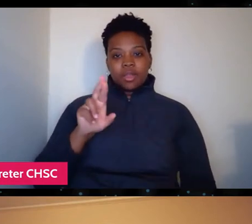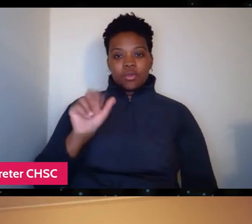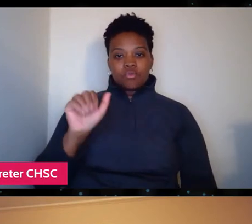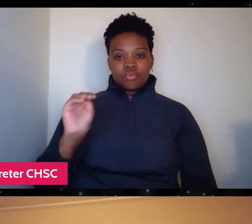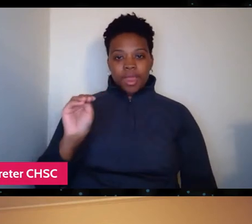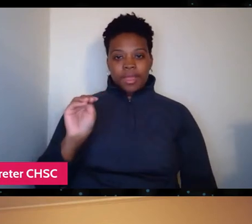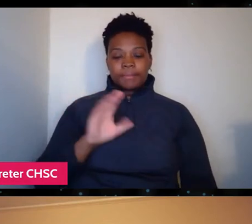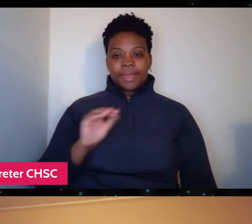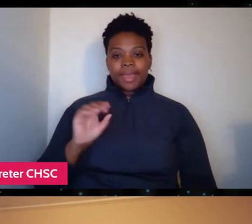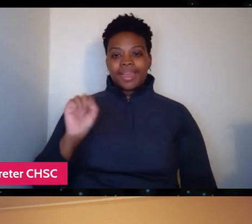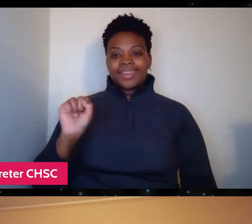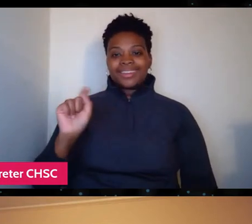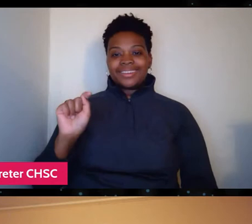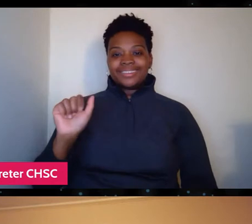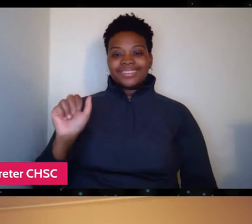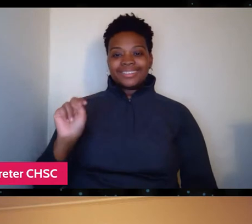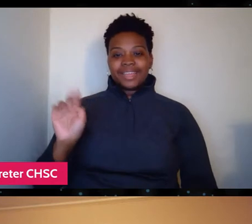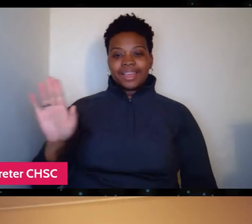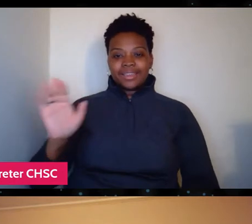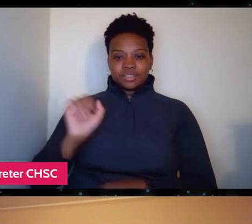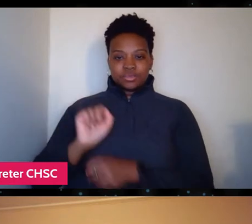has a meaningful connection with.